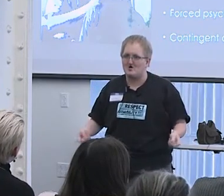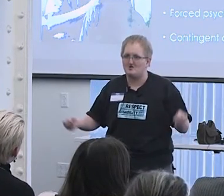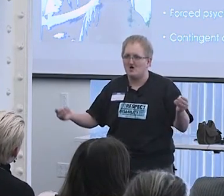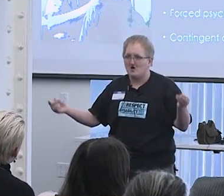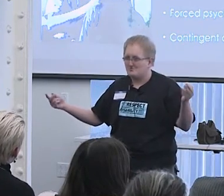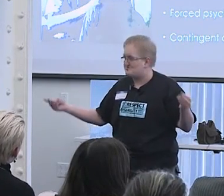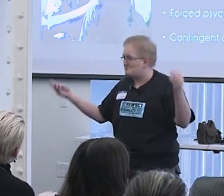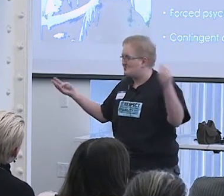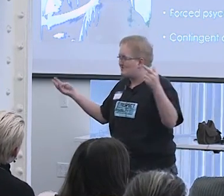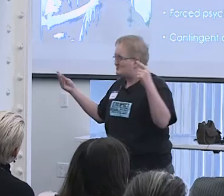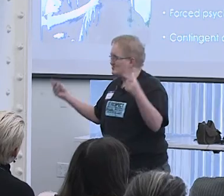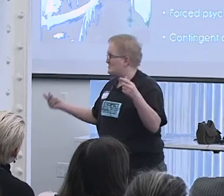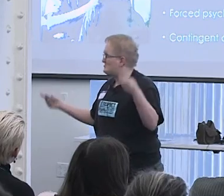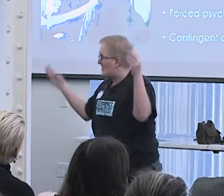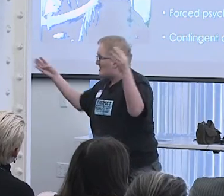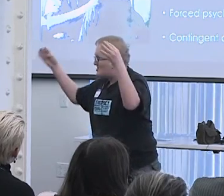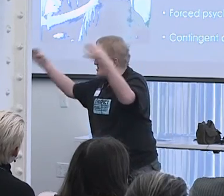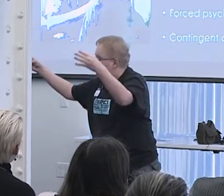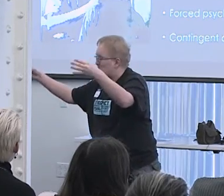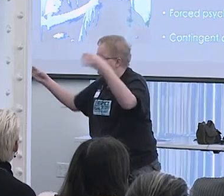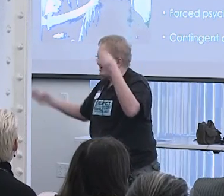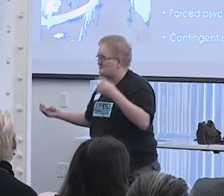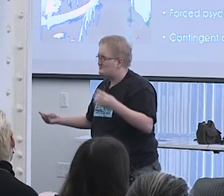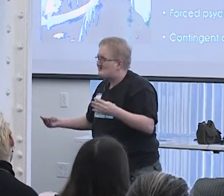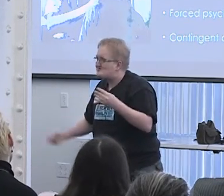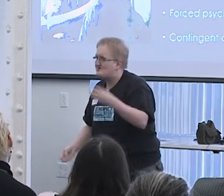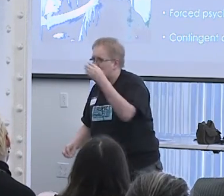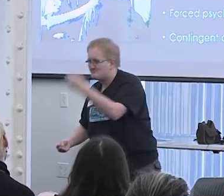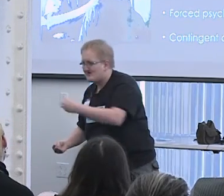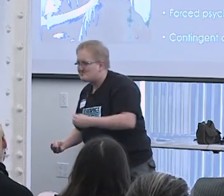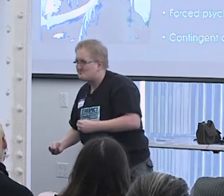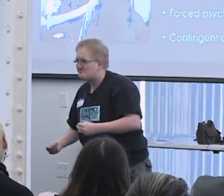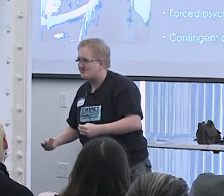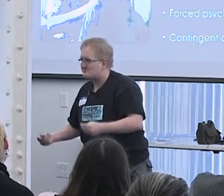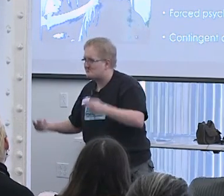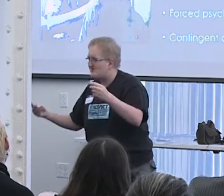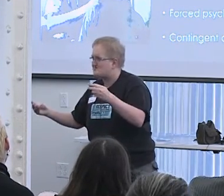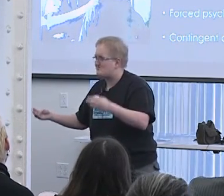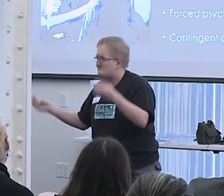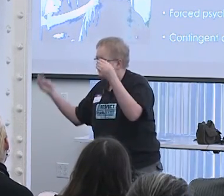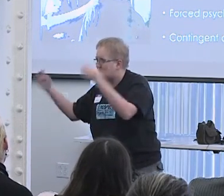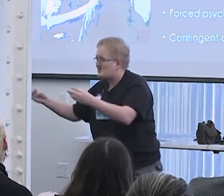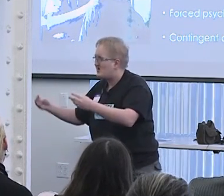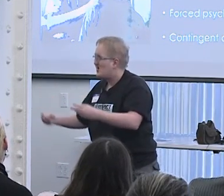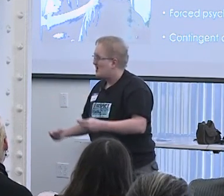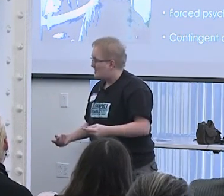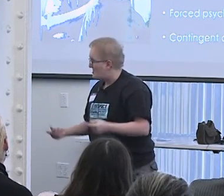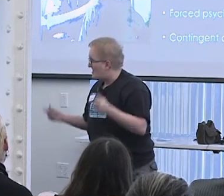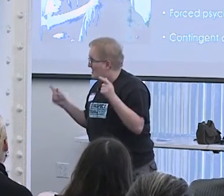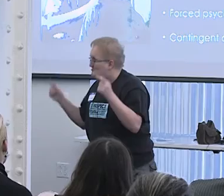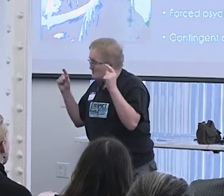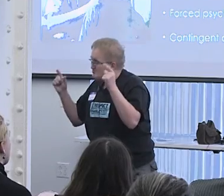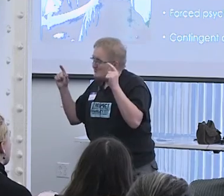which included long-term confrontation and confession sessions between at one point,